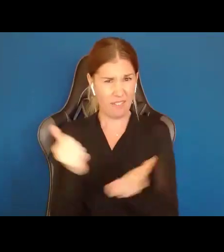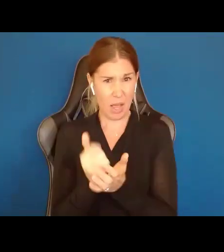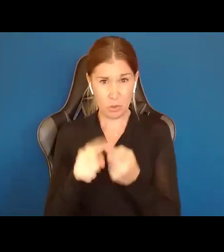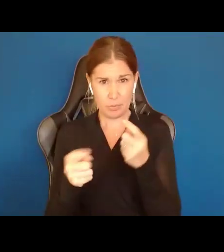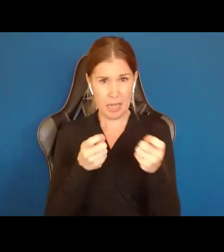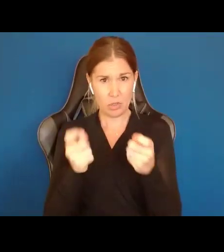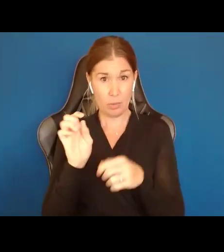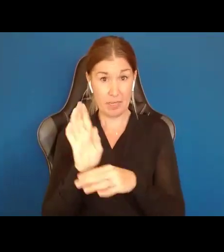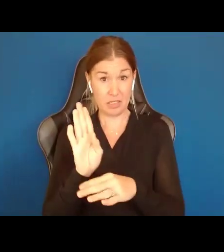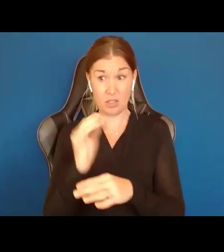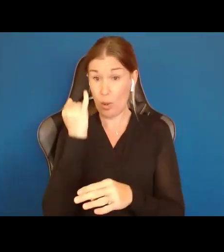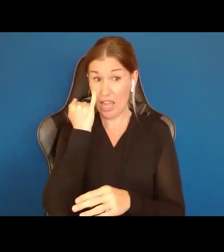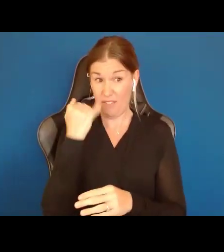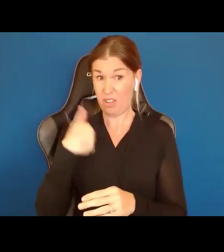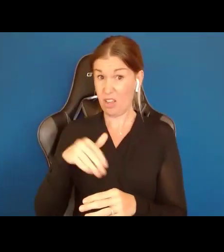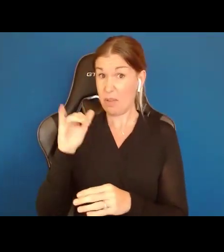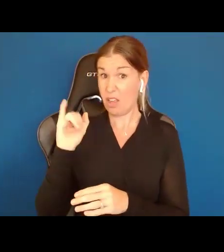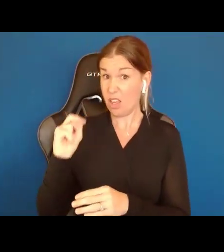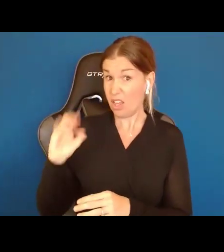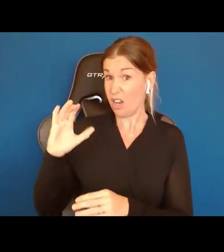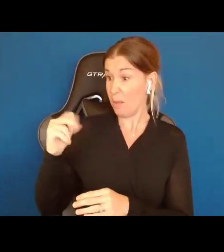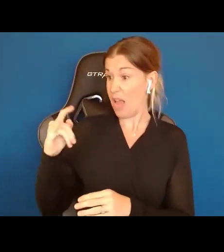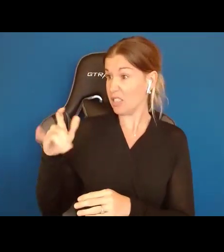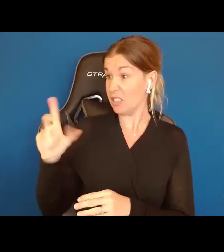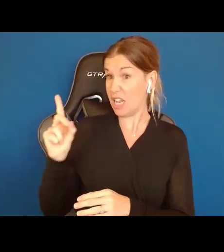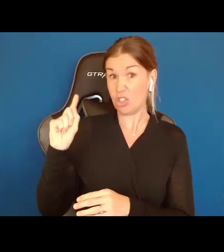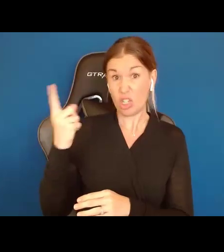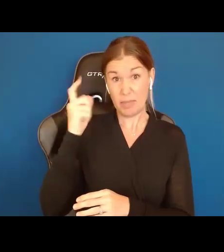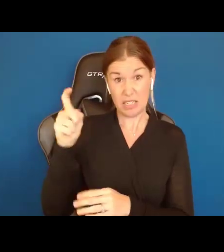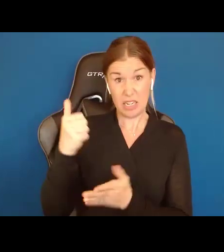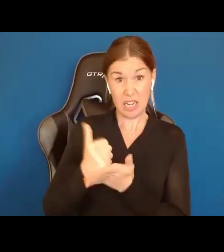So, if you are incapacitated just because you need help, my God, we all need guardians.